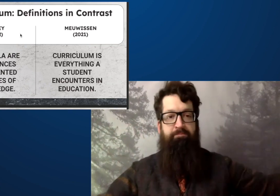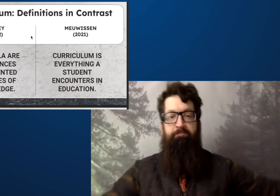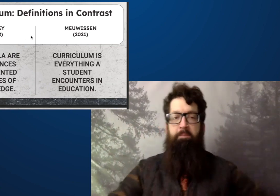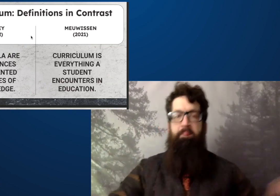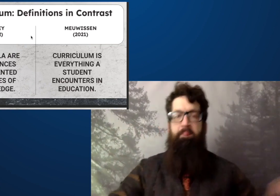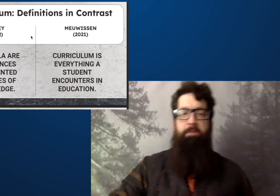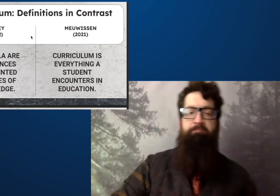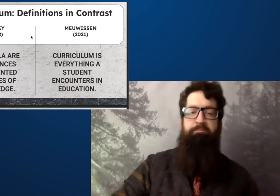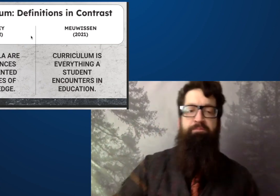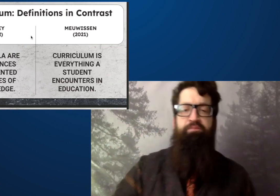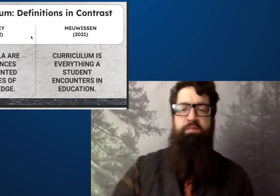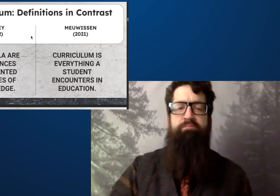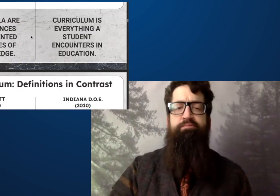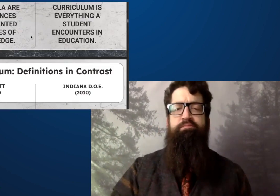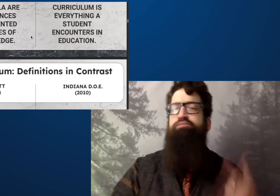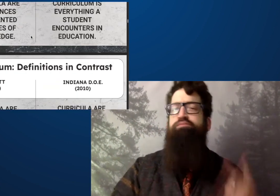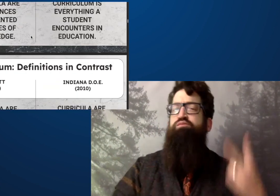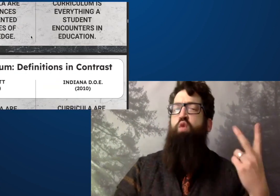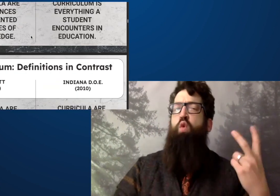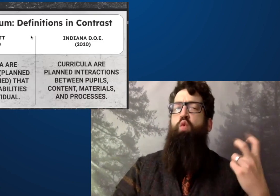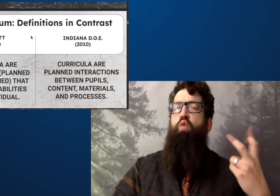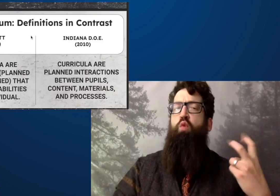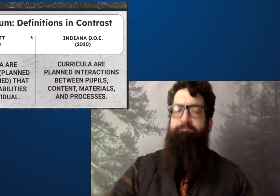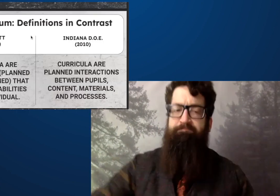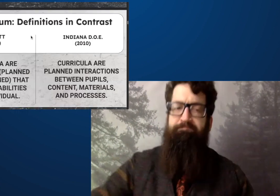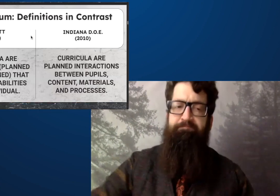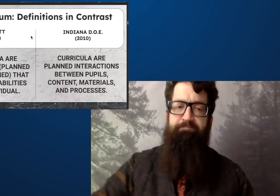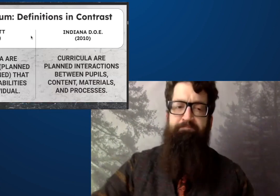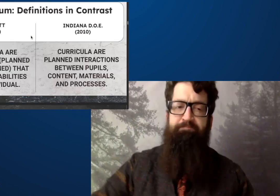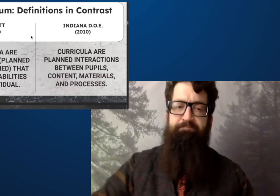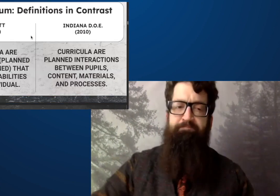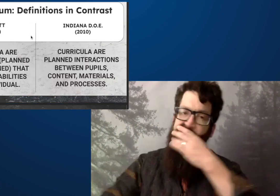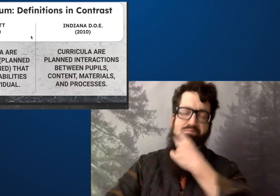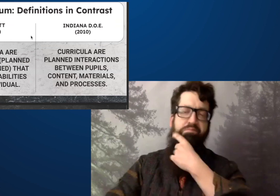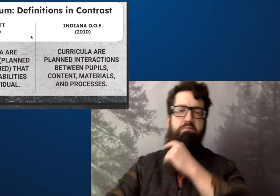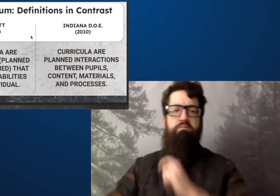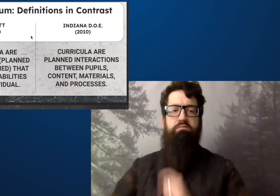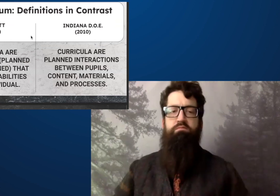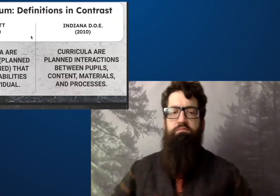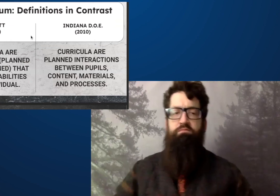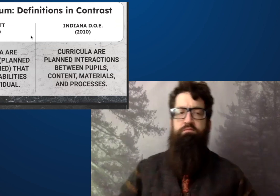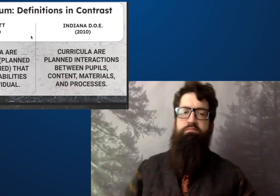So this is a very broad definition and a couple of others that I'd like